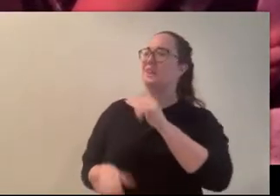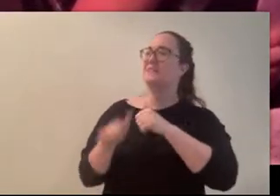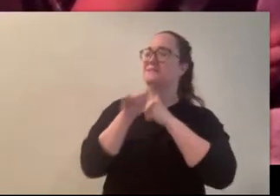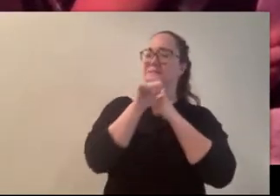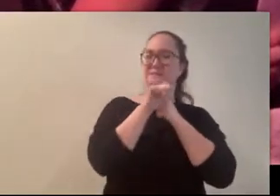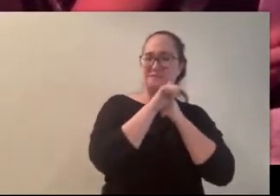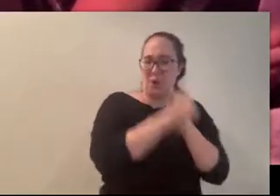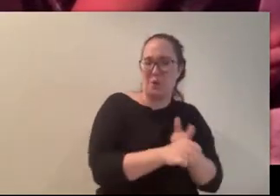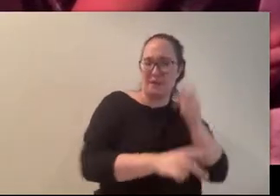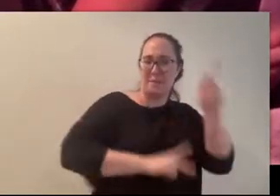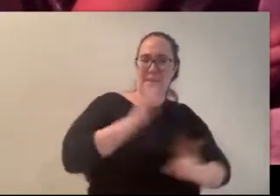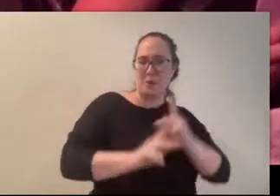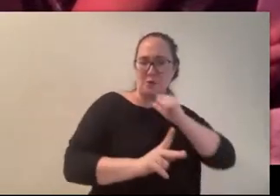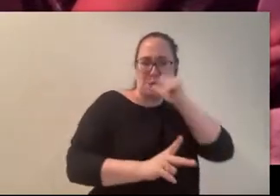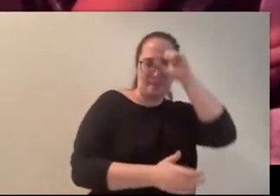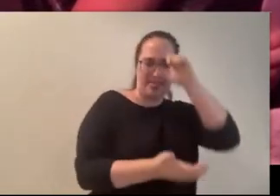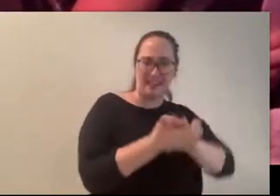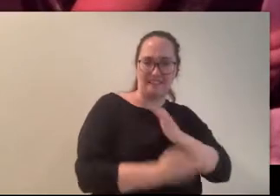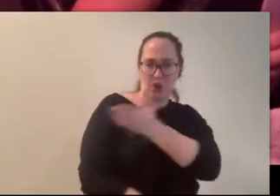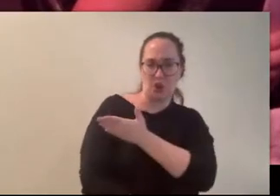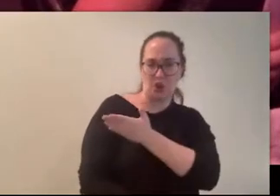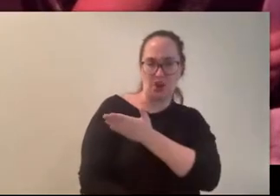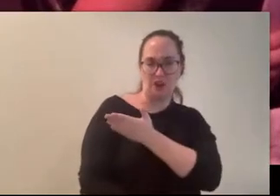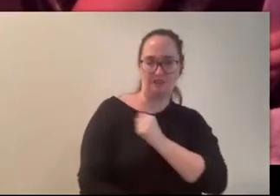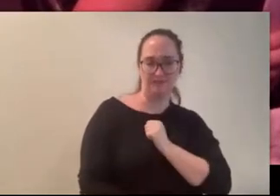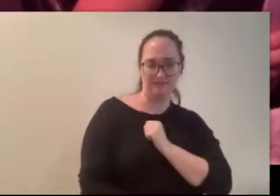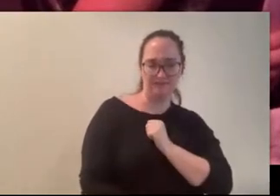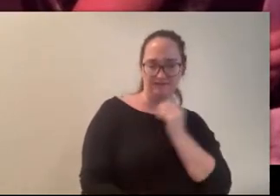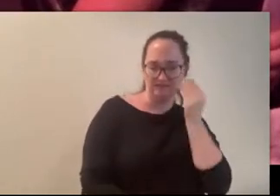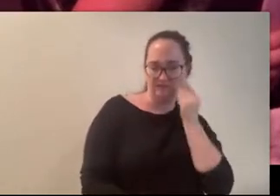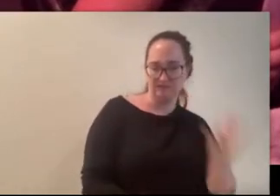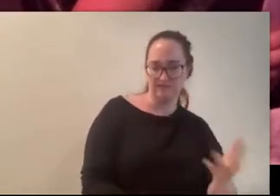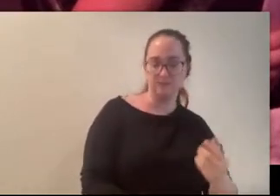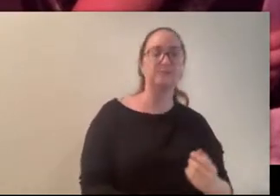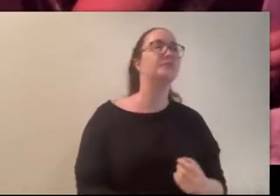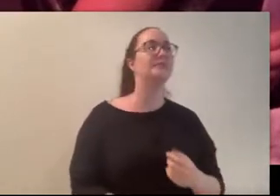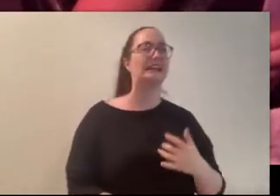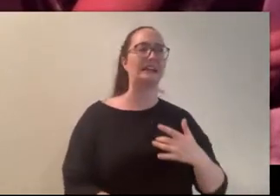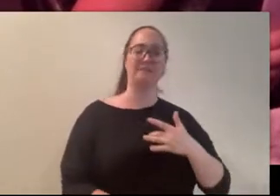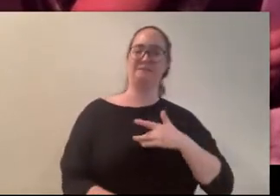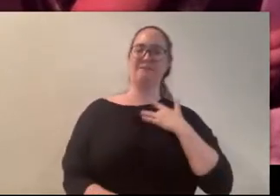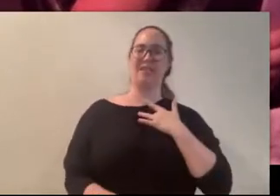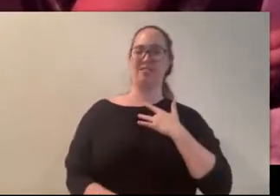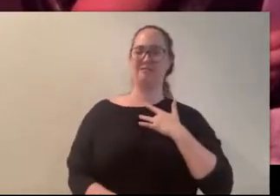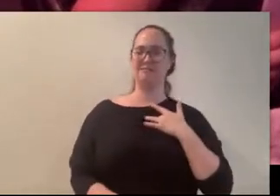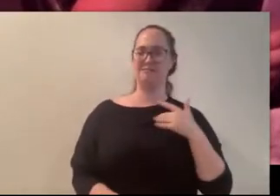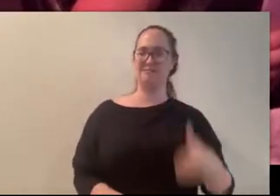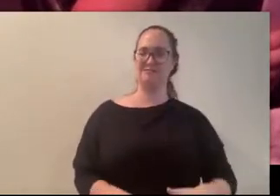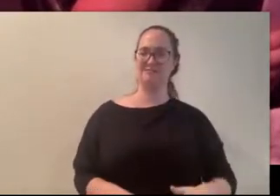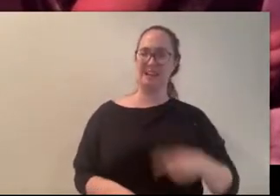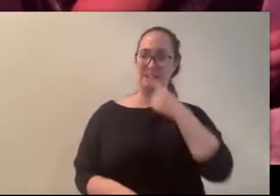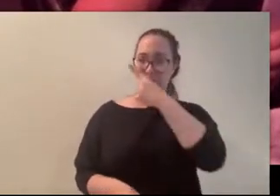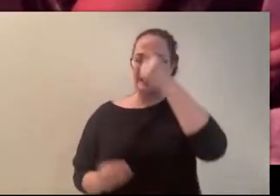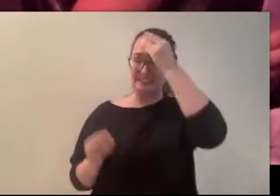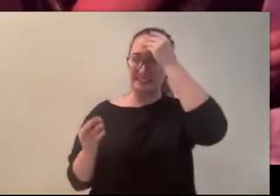I didn’like the way Stefi said that, like she had an idea forming that I wouldn’t approve of, and I shook my head.